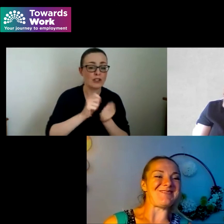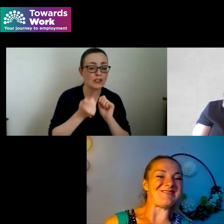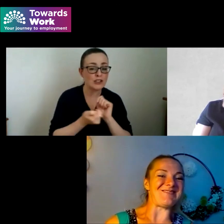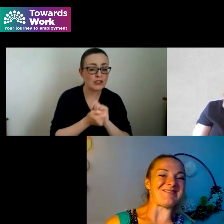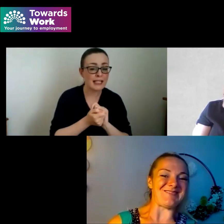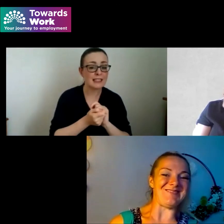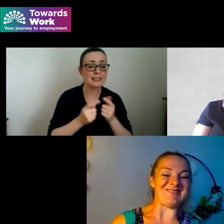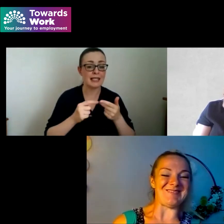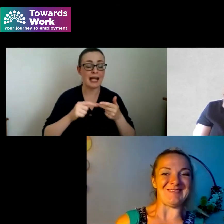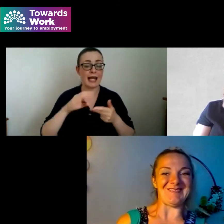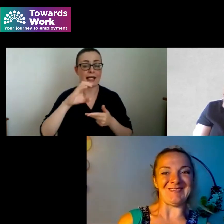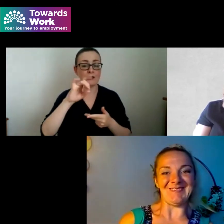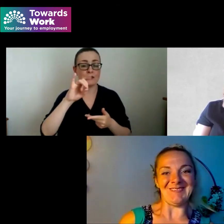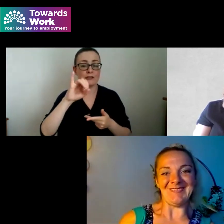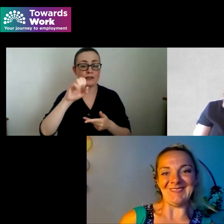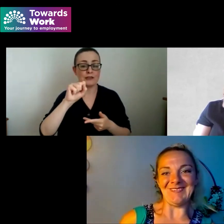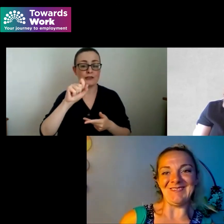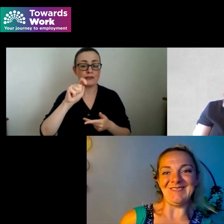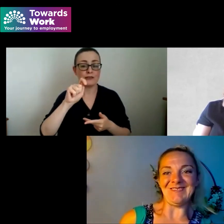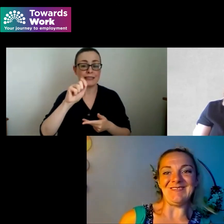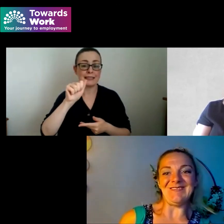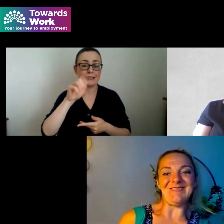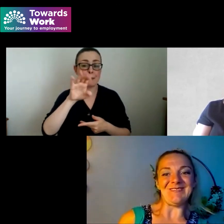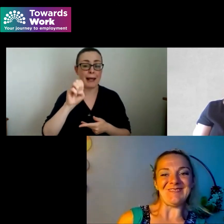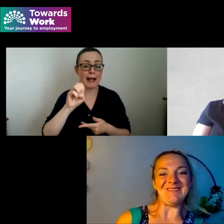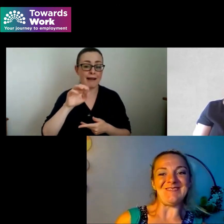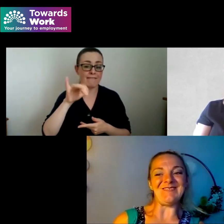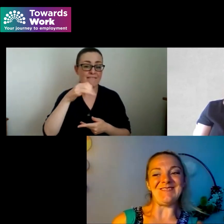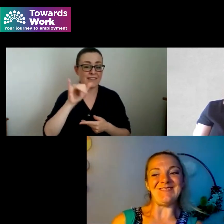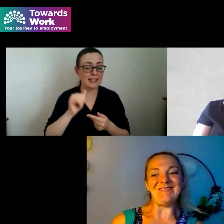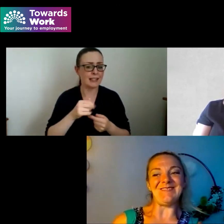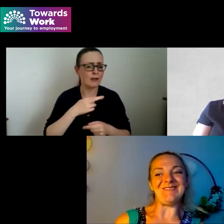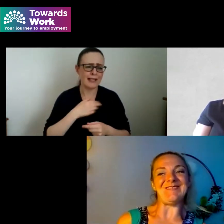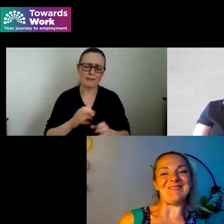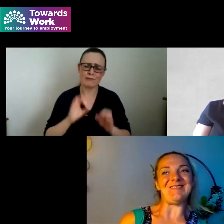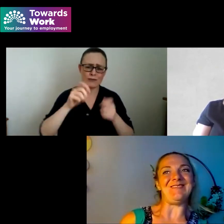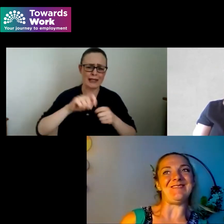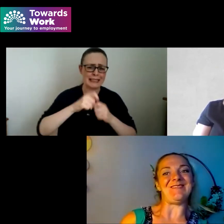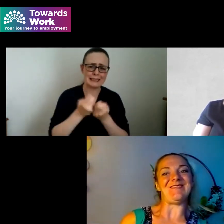Towards Works designer um I couldn't ask for a better team to have behind me um I’d also like